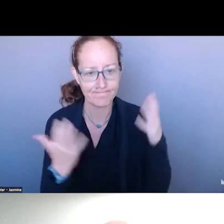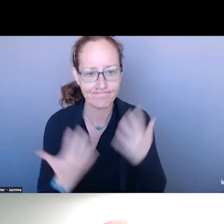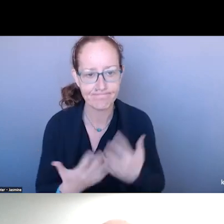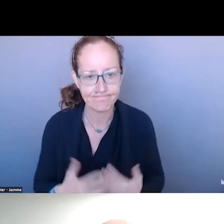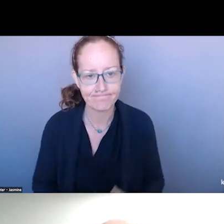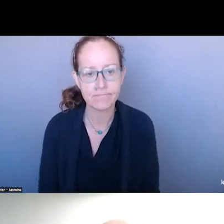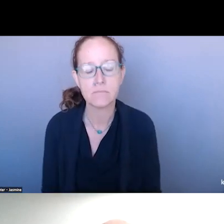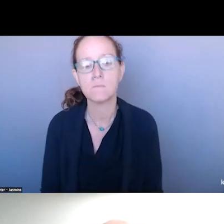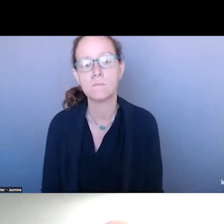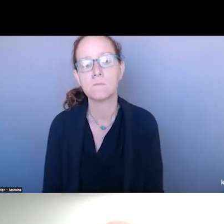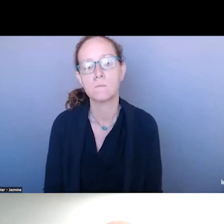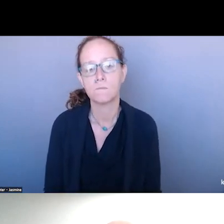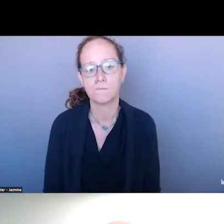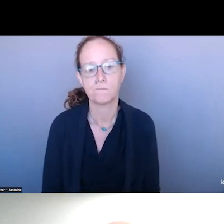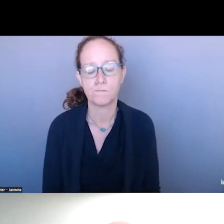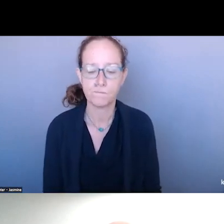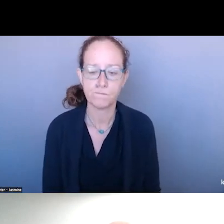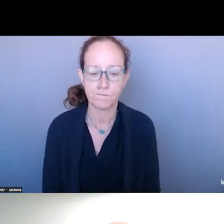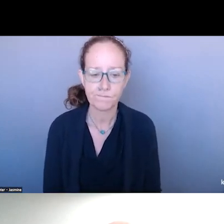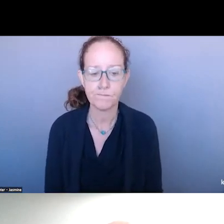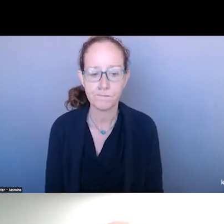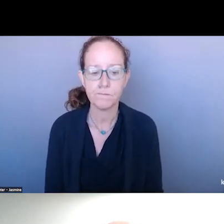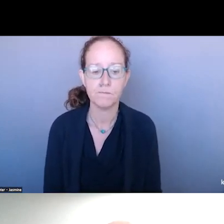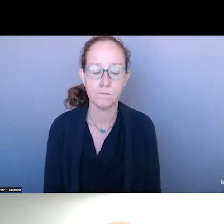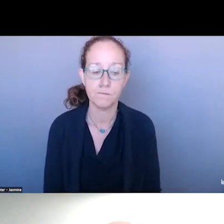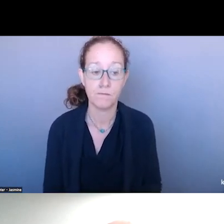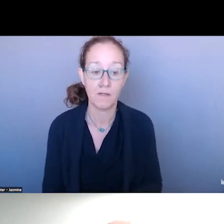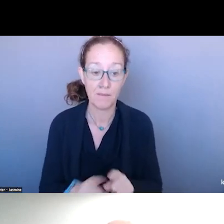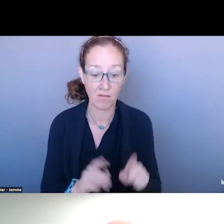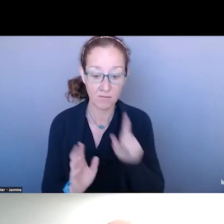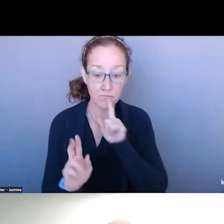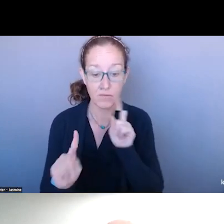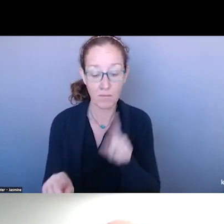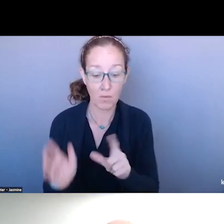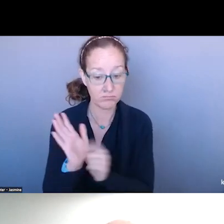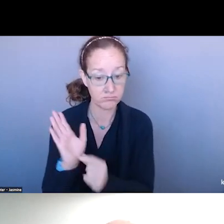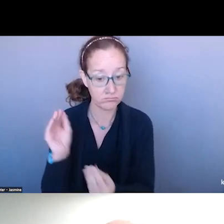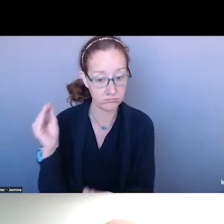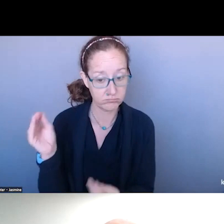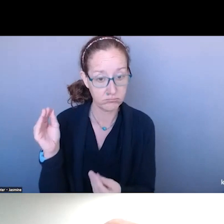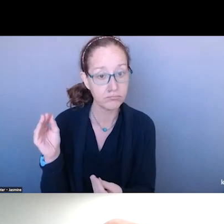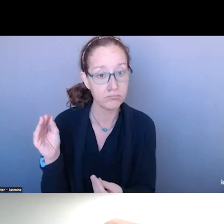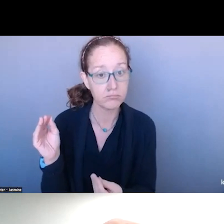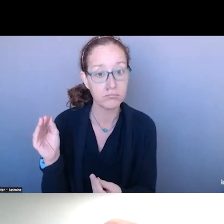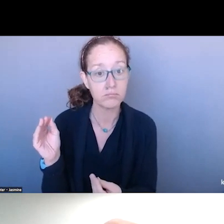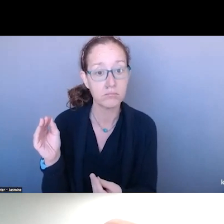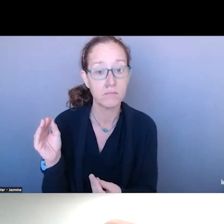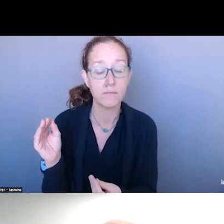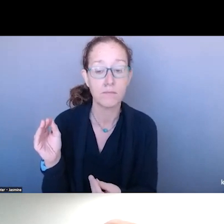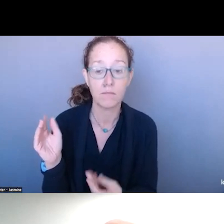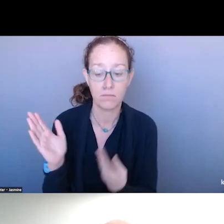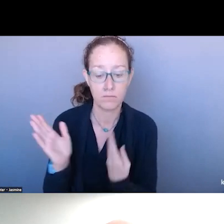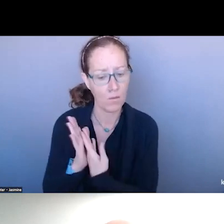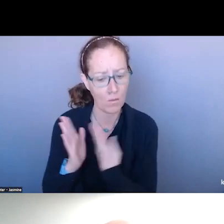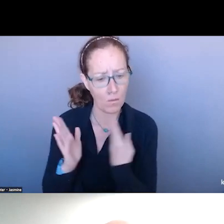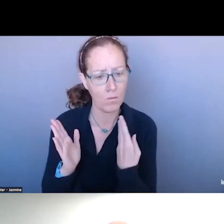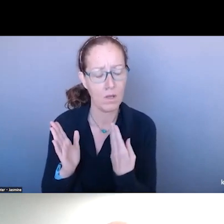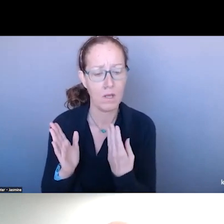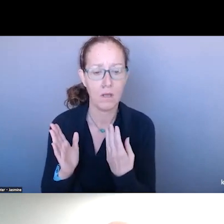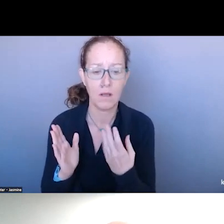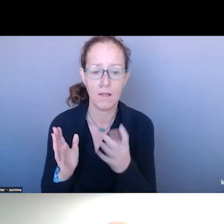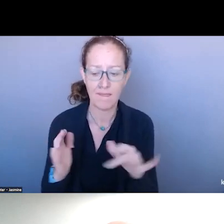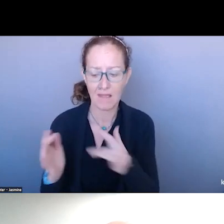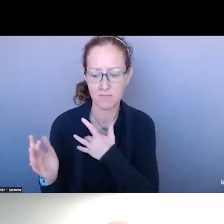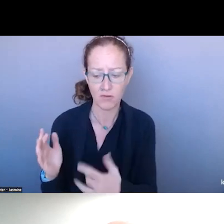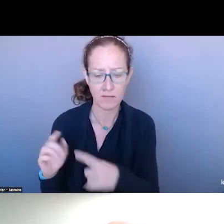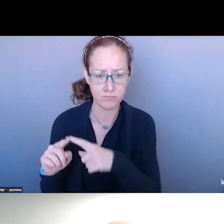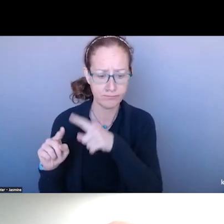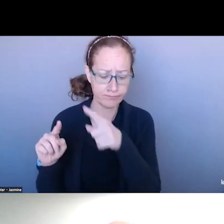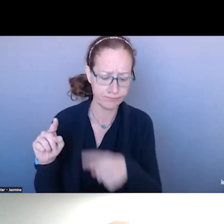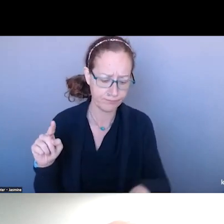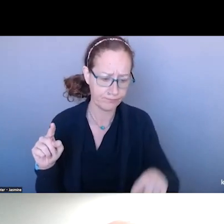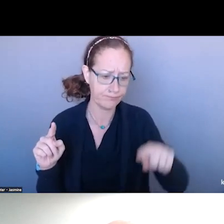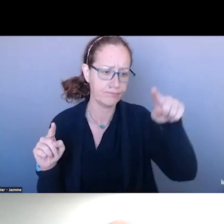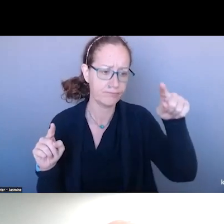IT ALSO SHOWED THAT WHEN YOU LOOK AT THE TRENDS, THE PATTERNS